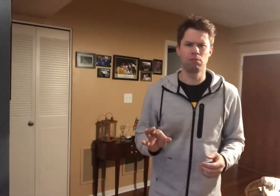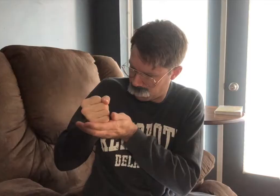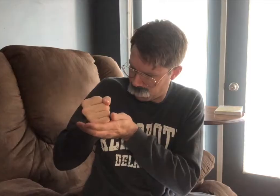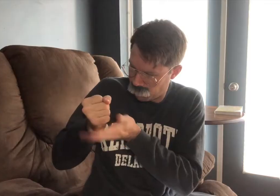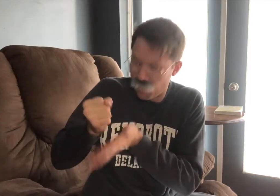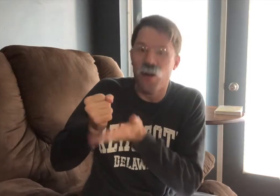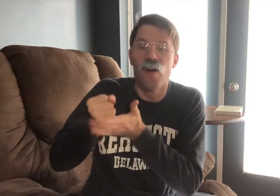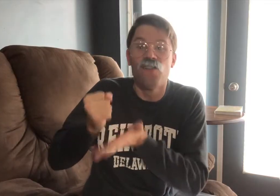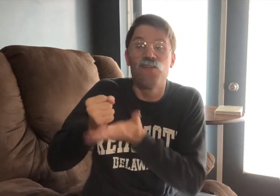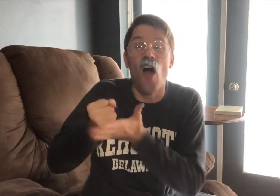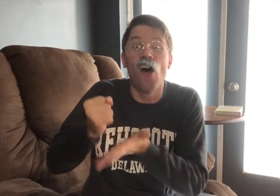FART